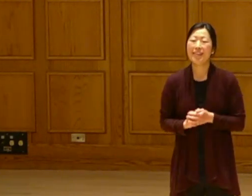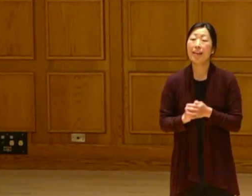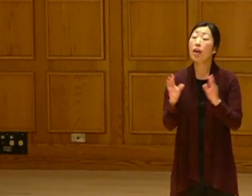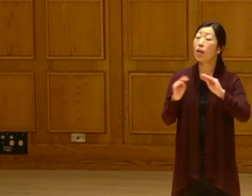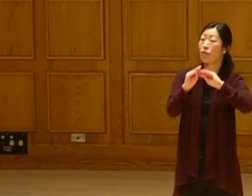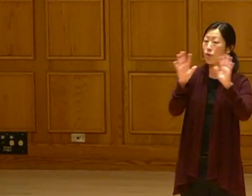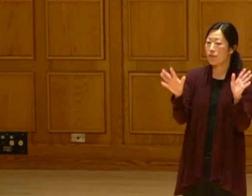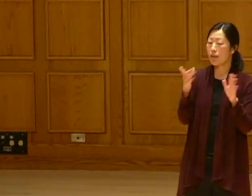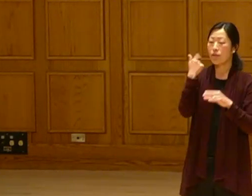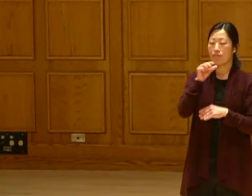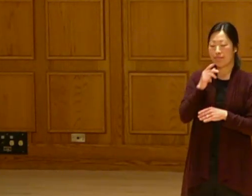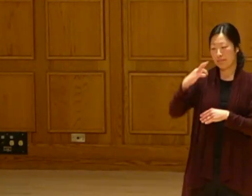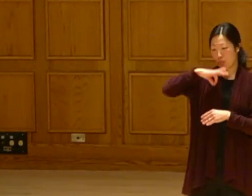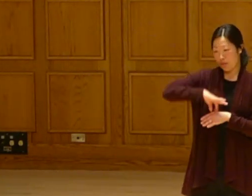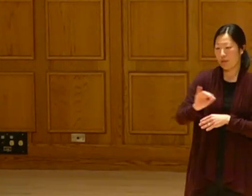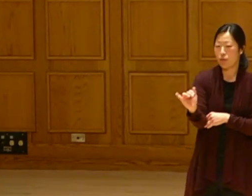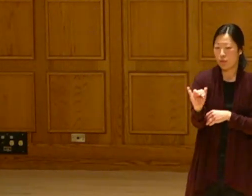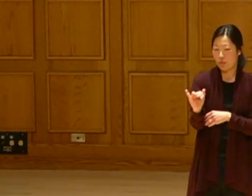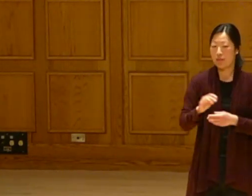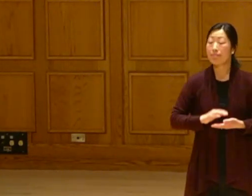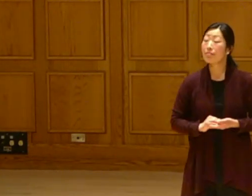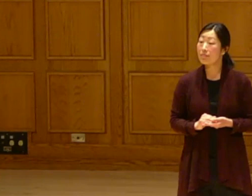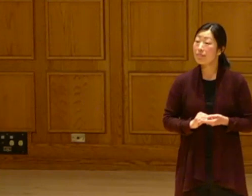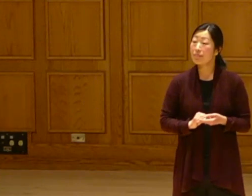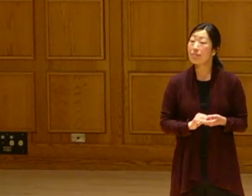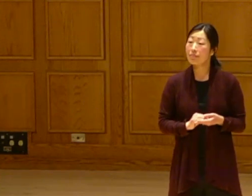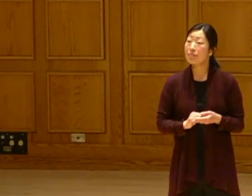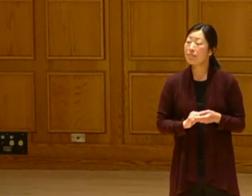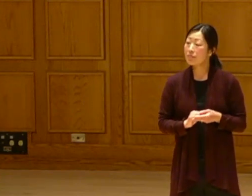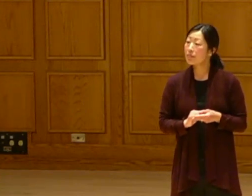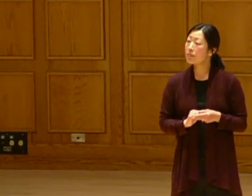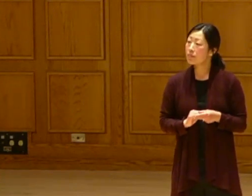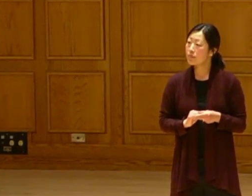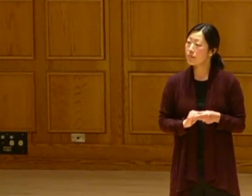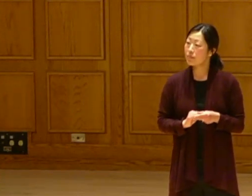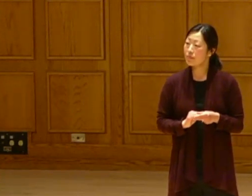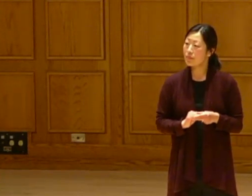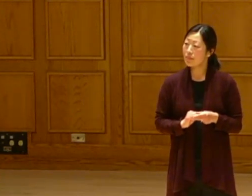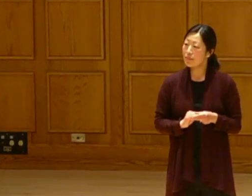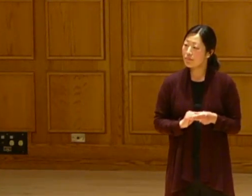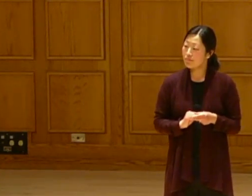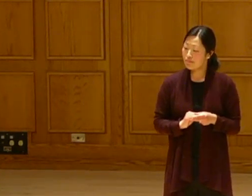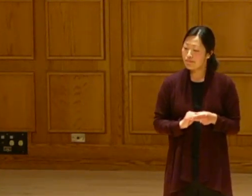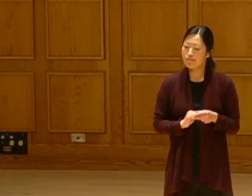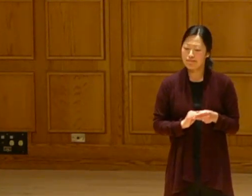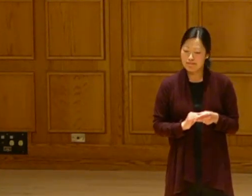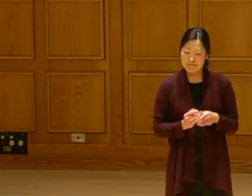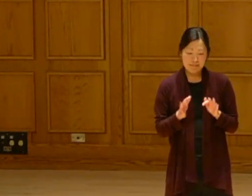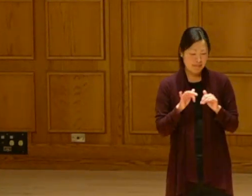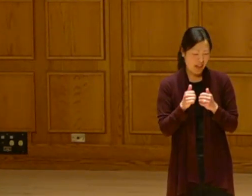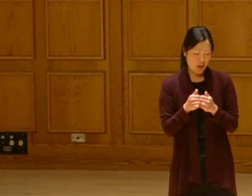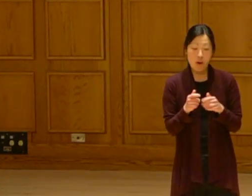Of course, for non-profits.